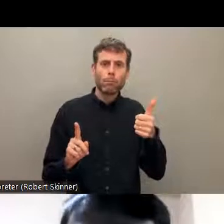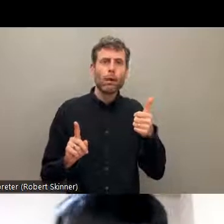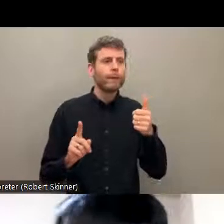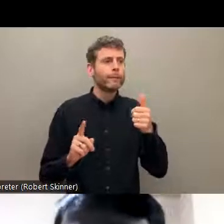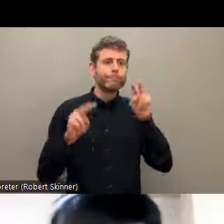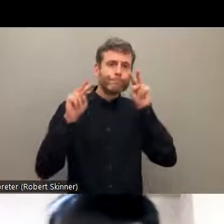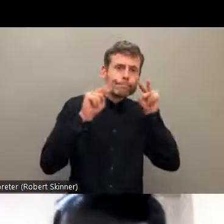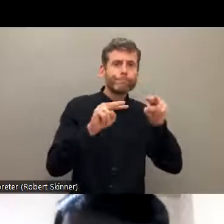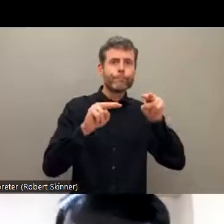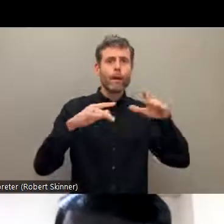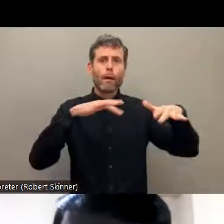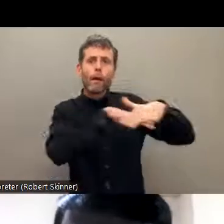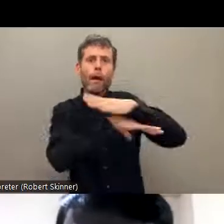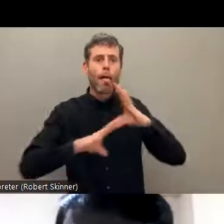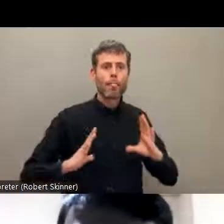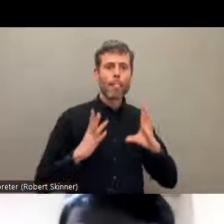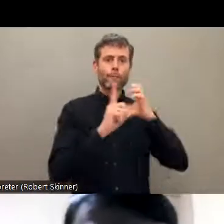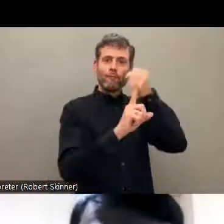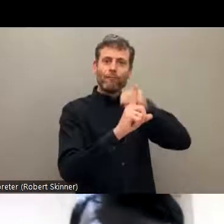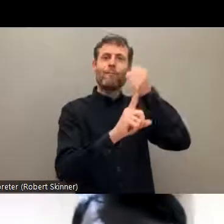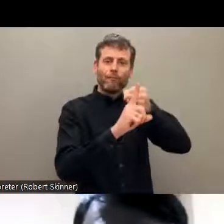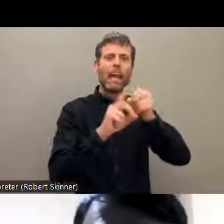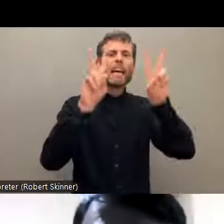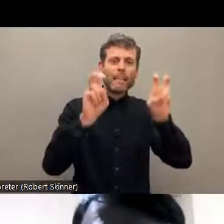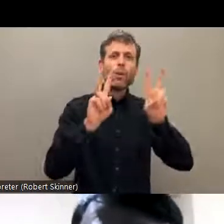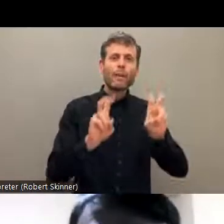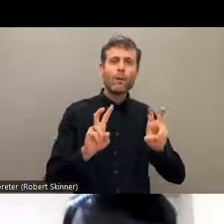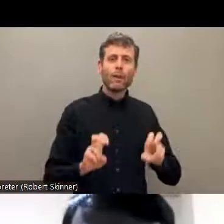Mainstreaming, we all say, oh, we are mainstreaming these people with